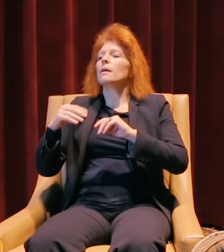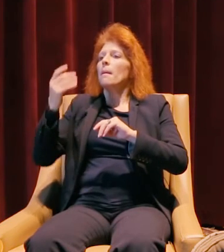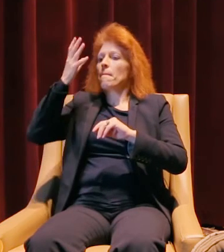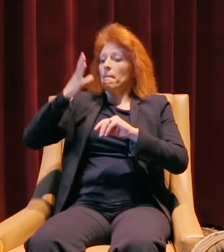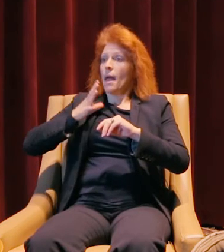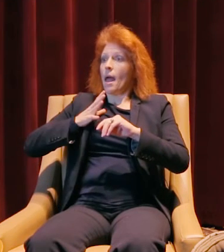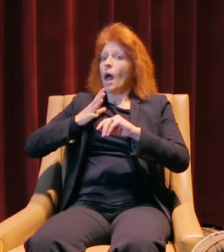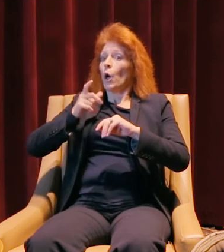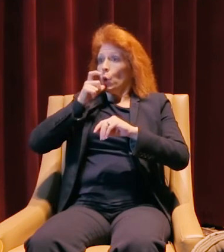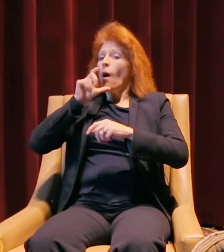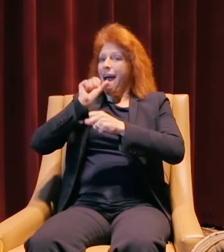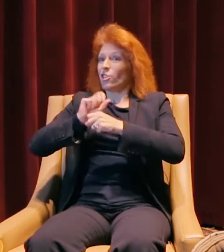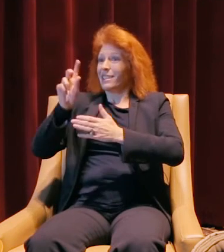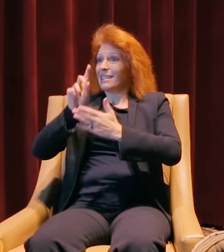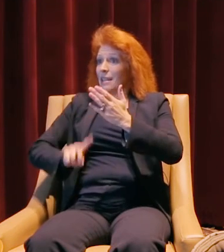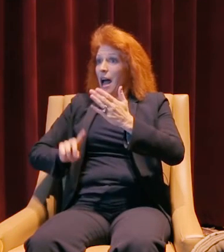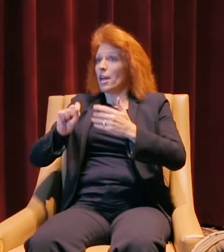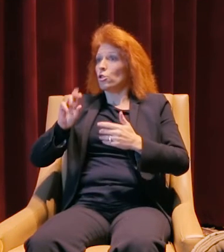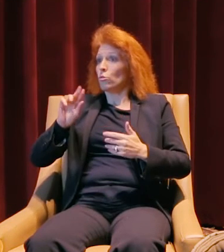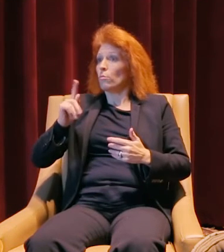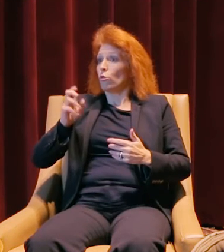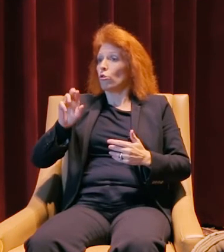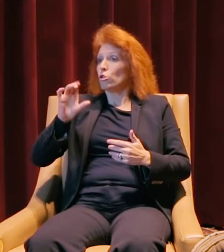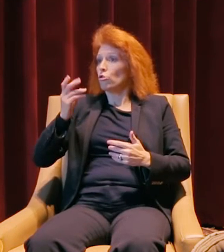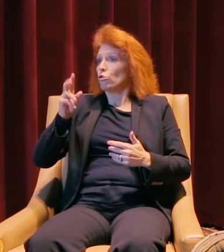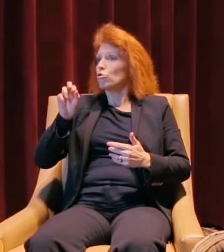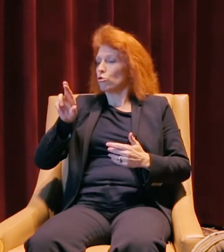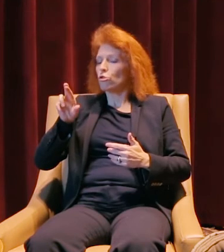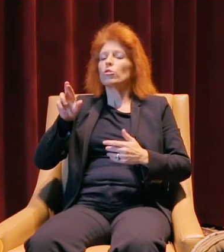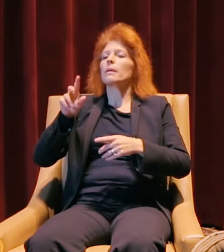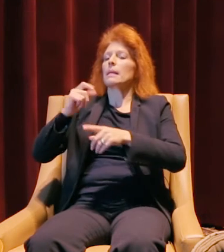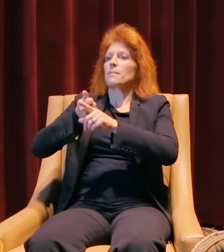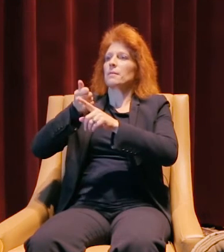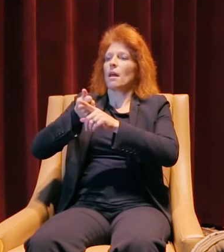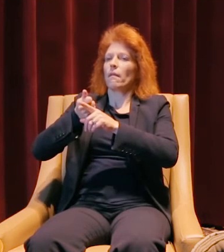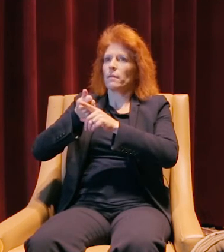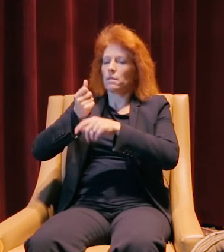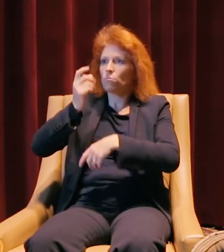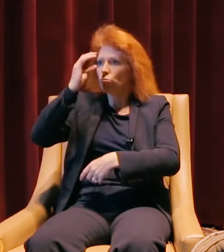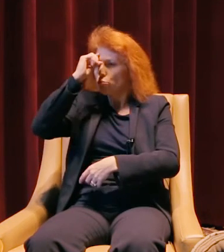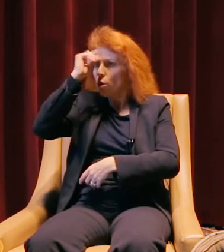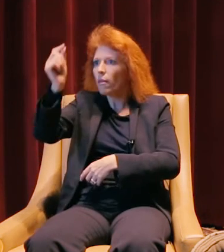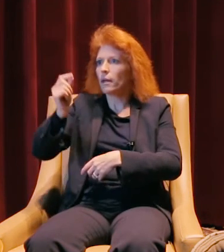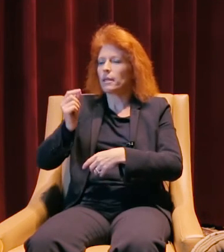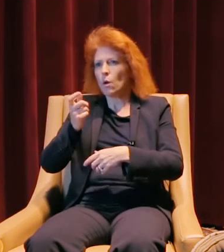that actually does the design of the superchargers. He's so brilliant, and I love watching him,